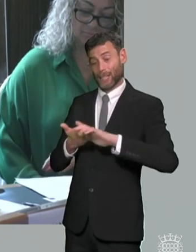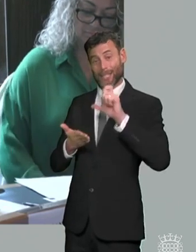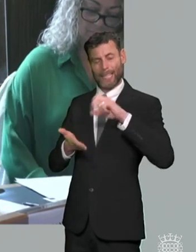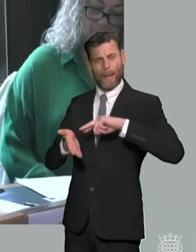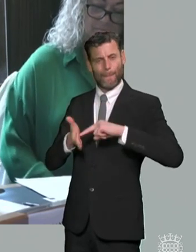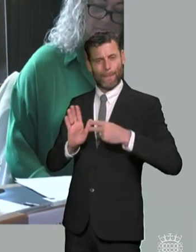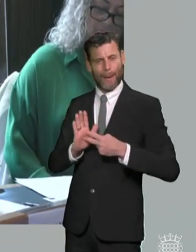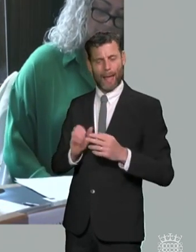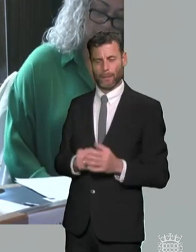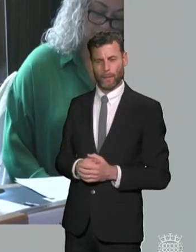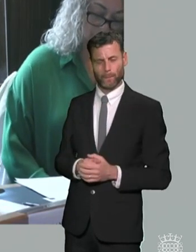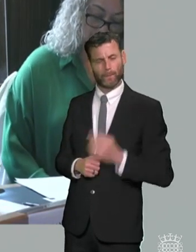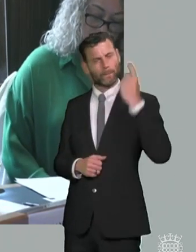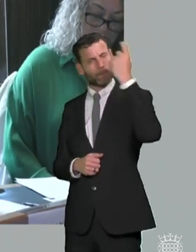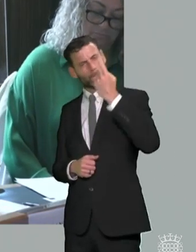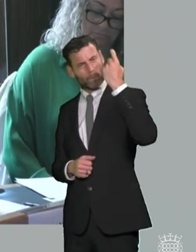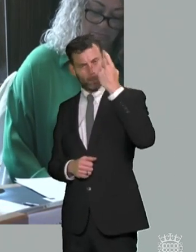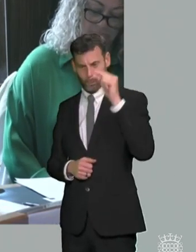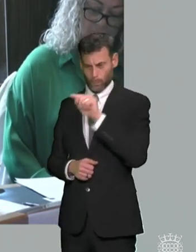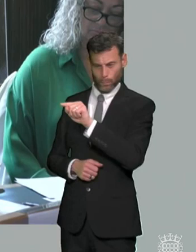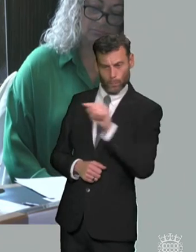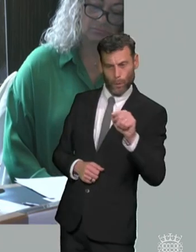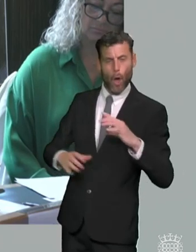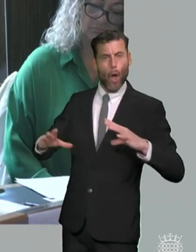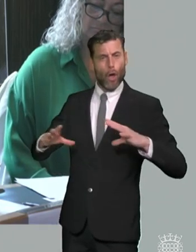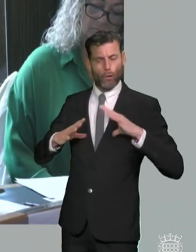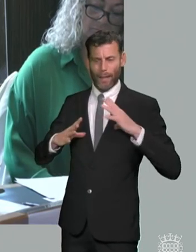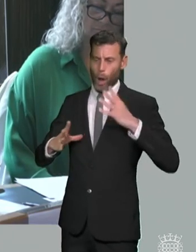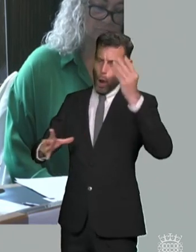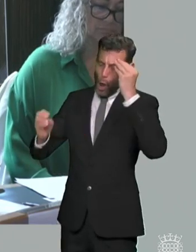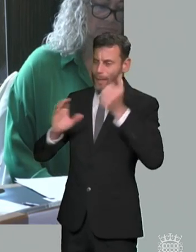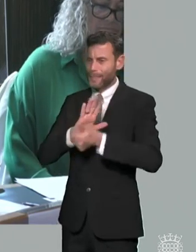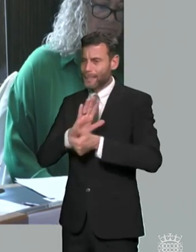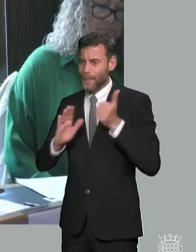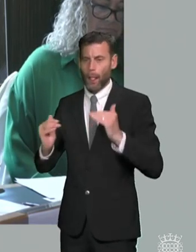government to support young people with send to develop their skills and transition into work